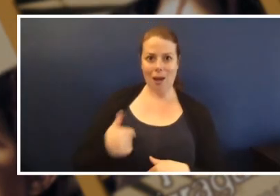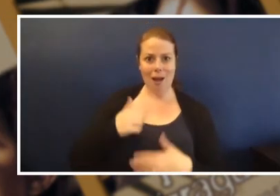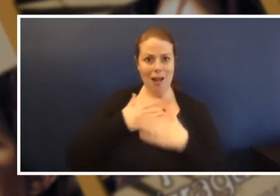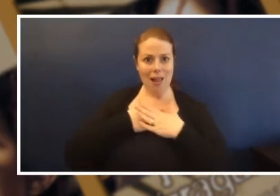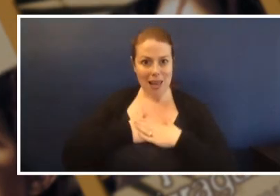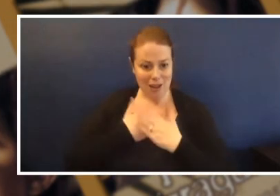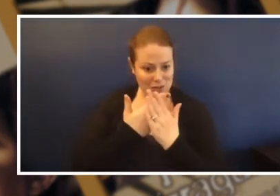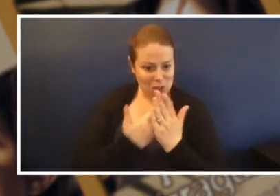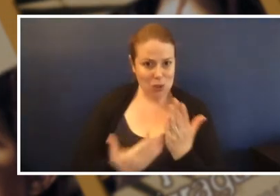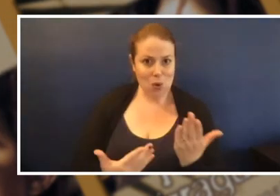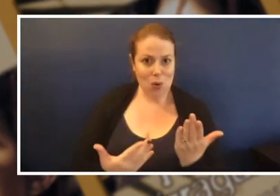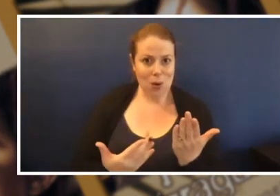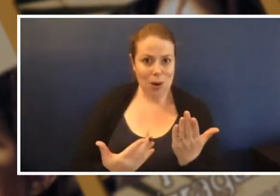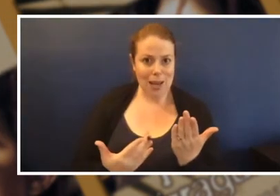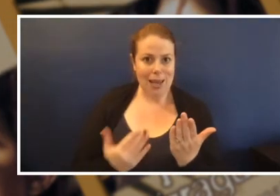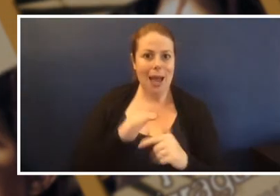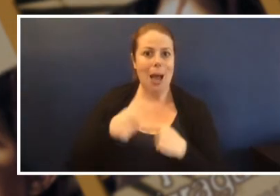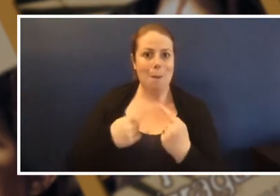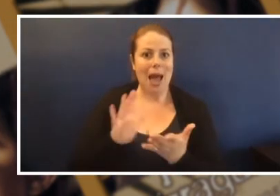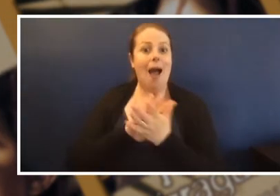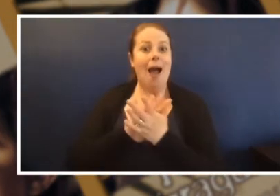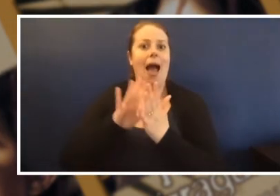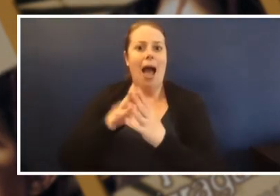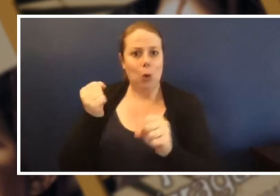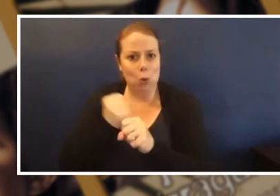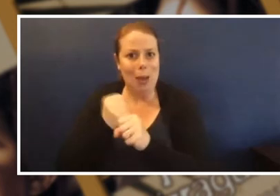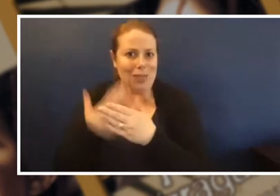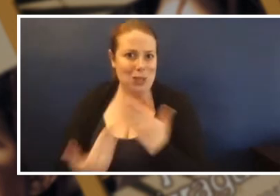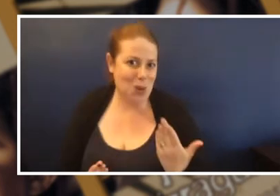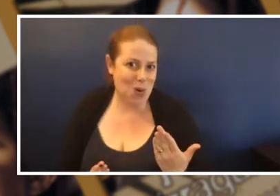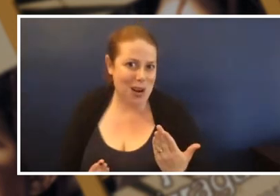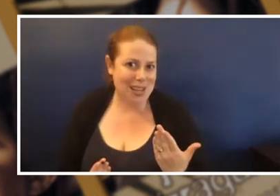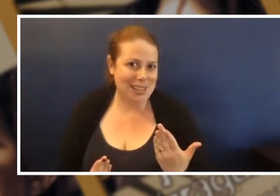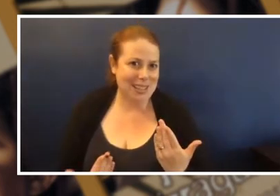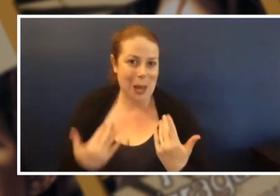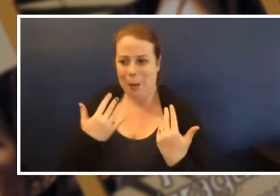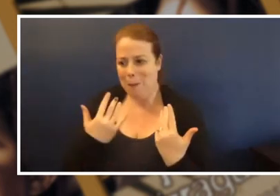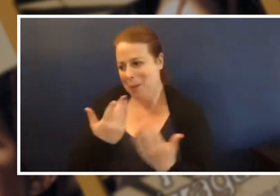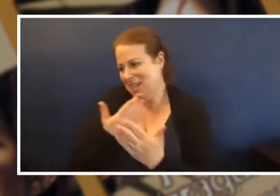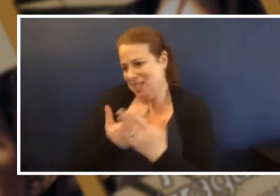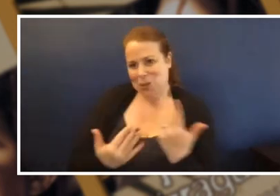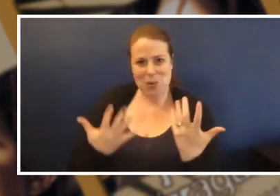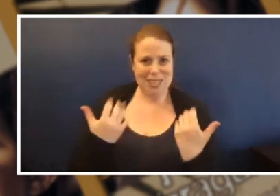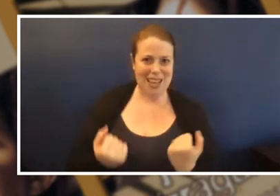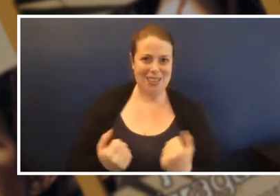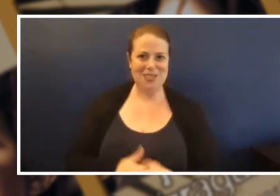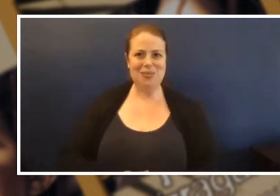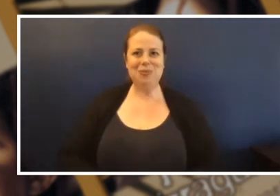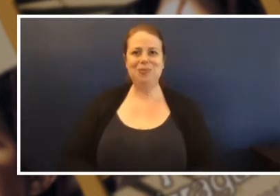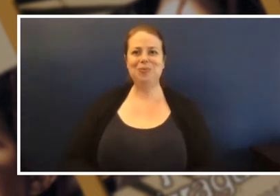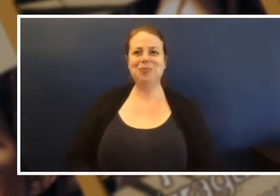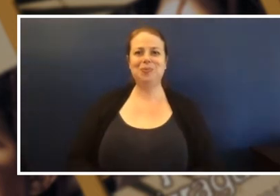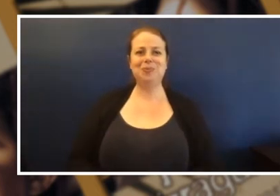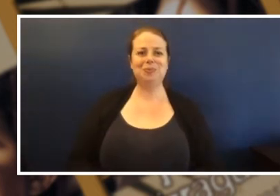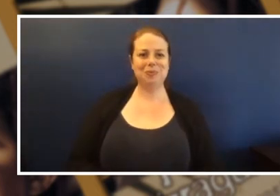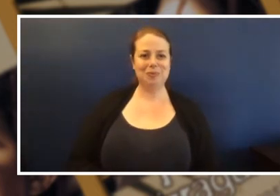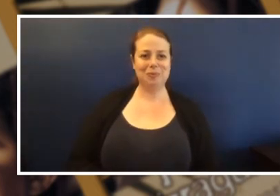as to how the story came about, so many stories going everywhere. Well yes, 'My Girragundji' was